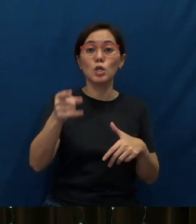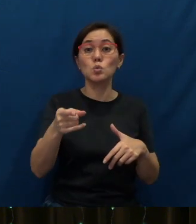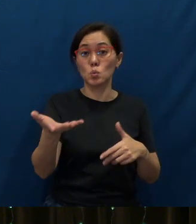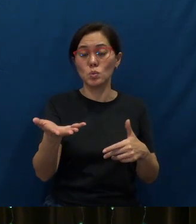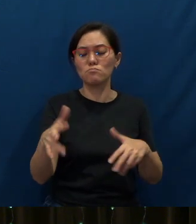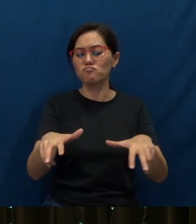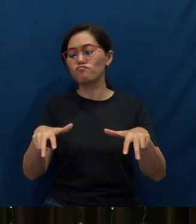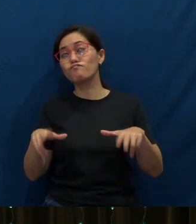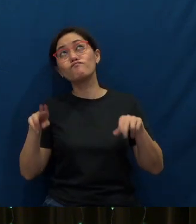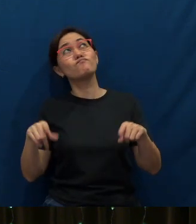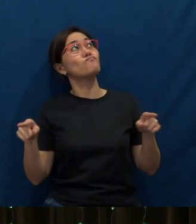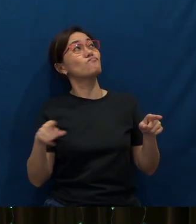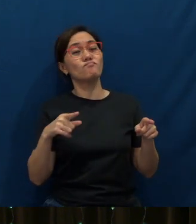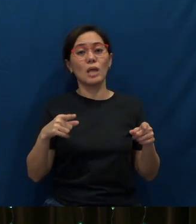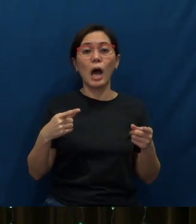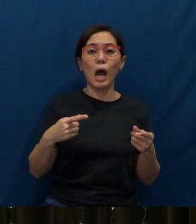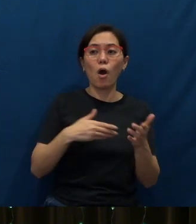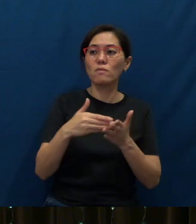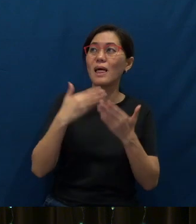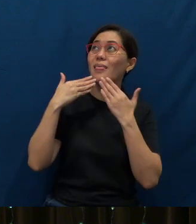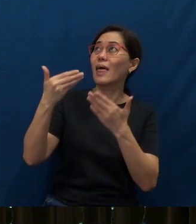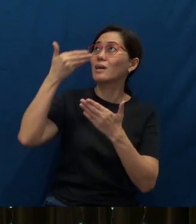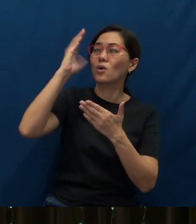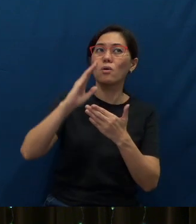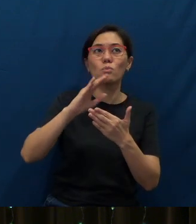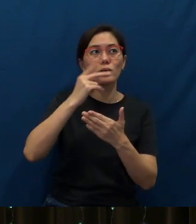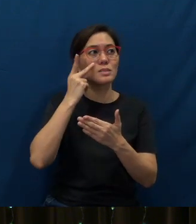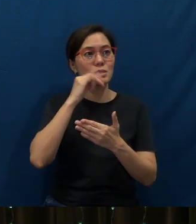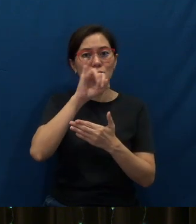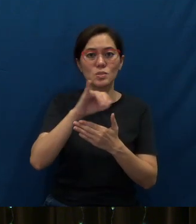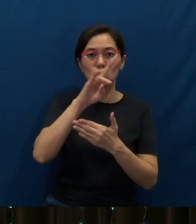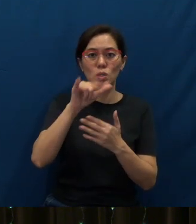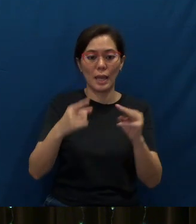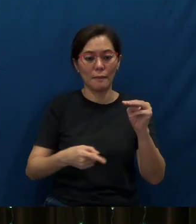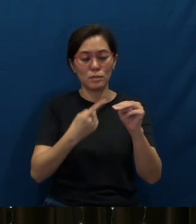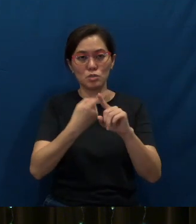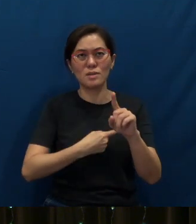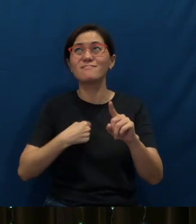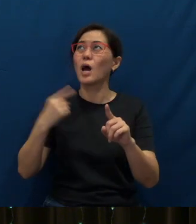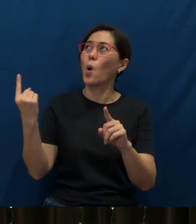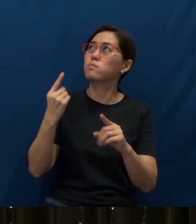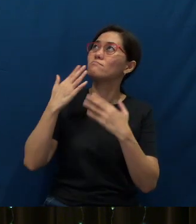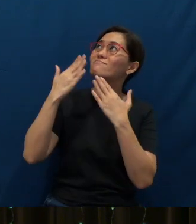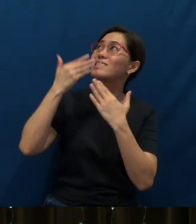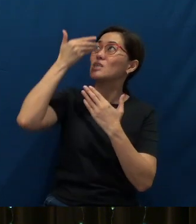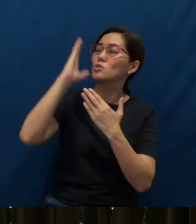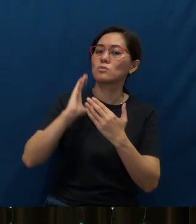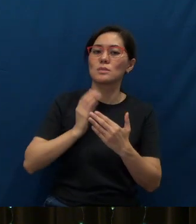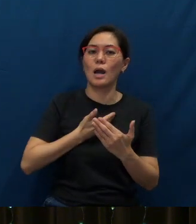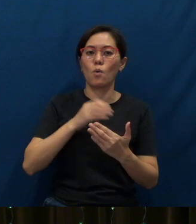often thank God when I see July Missions Month, this combined service. I often thank God for our ethnic brethren.